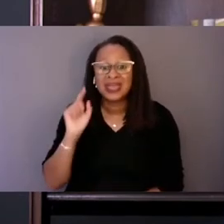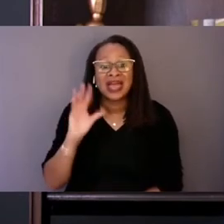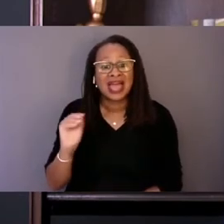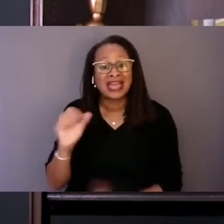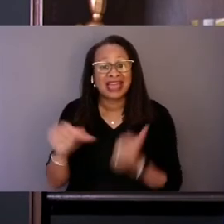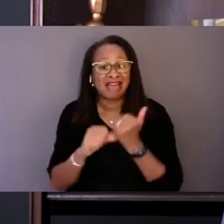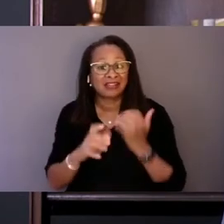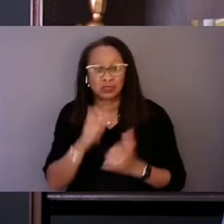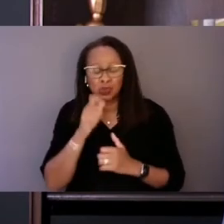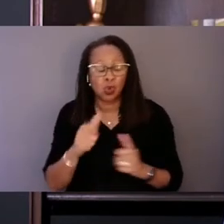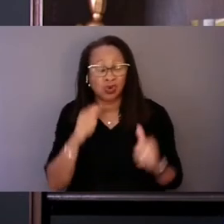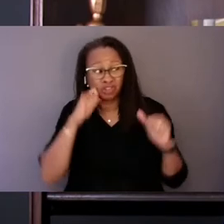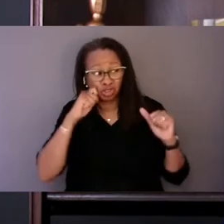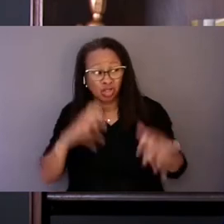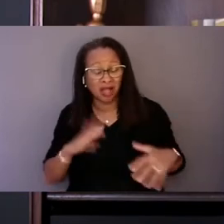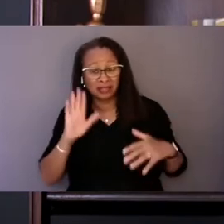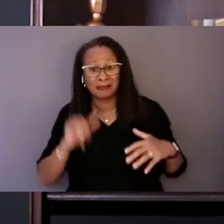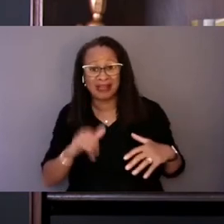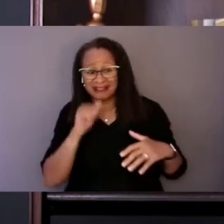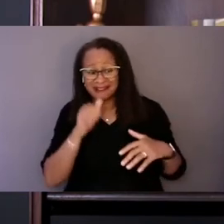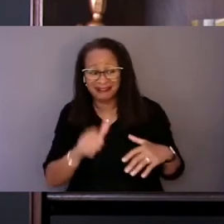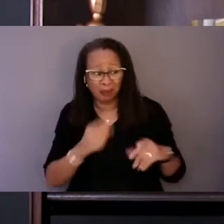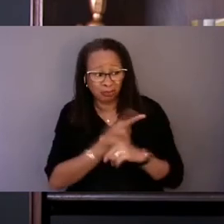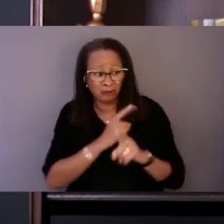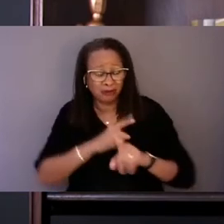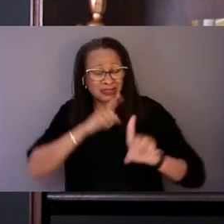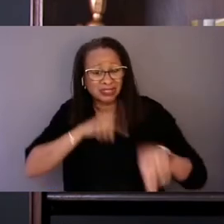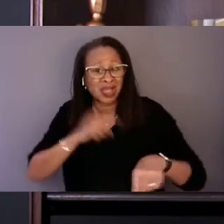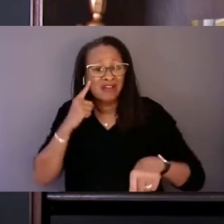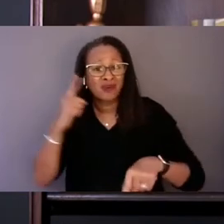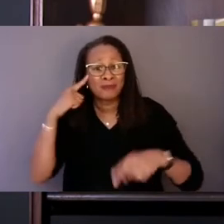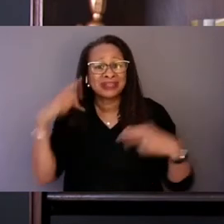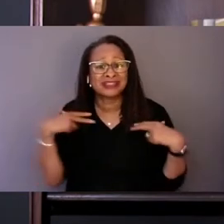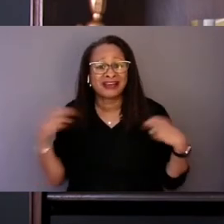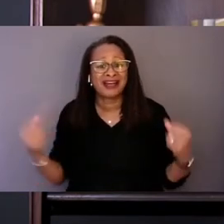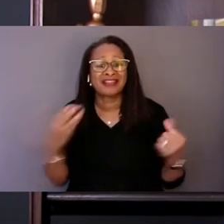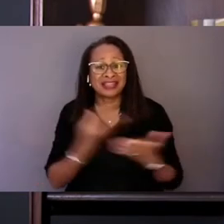by the inadequate response for mental health and substance use crisis,